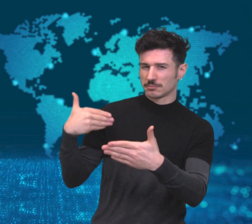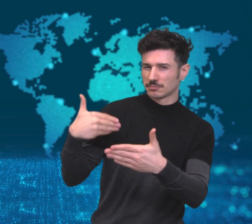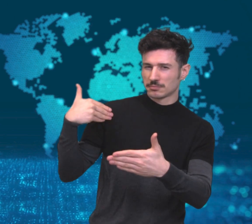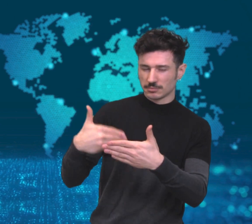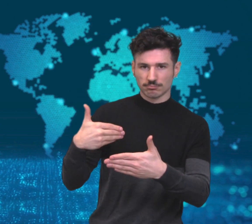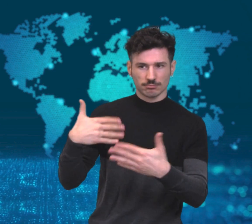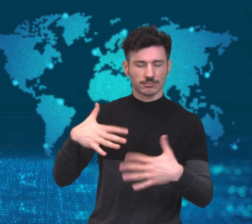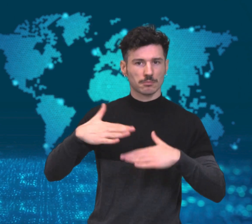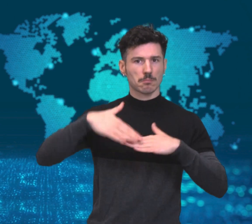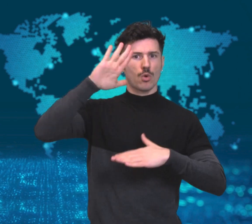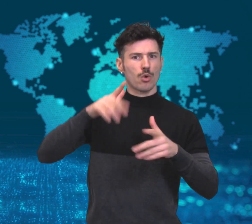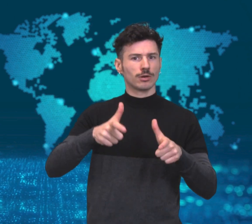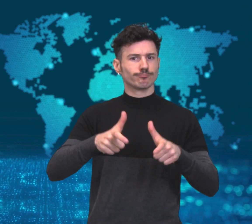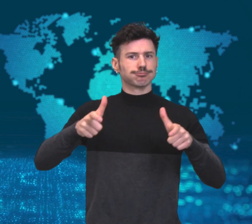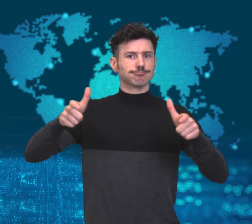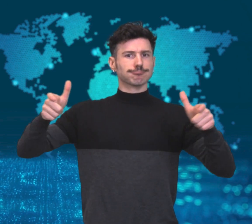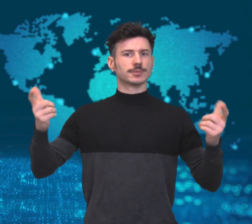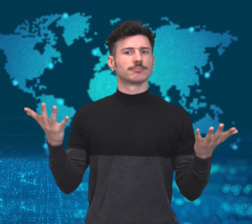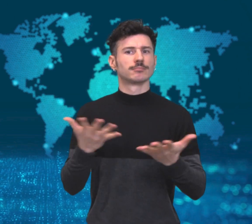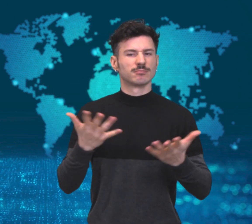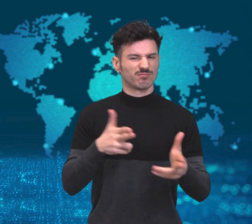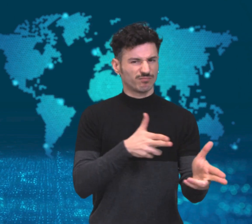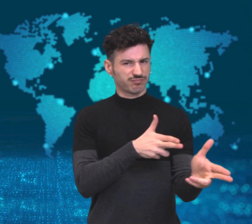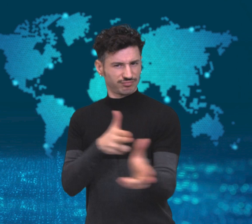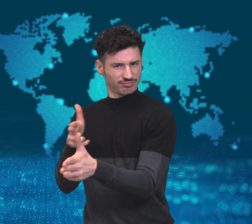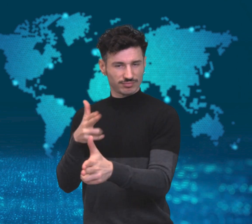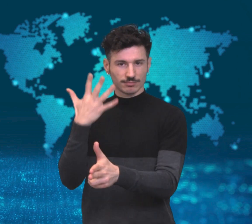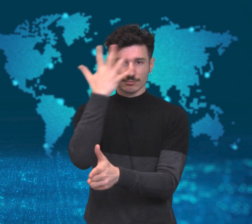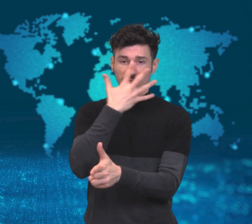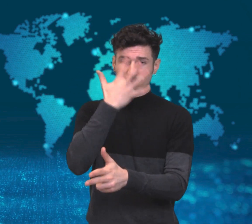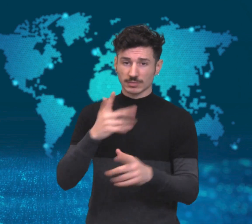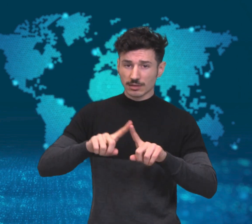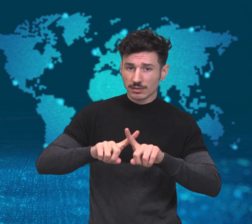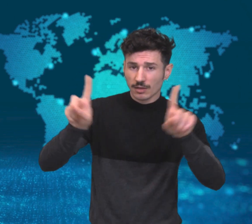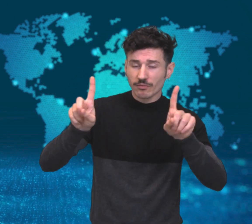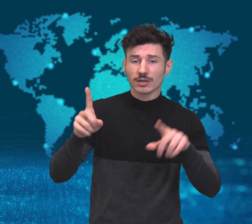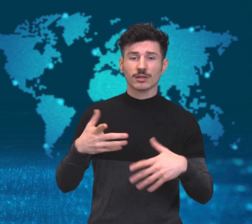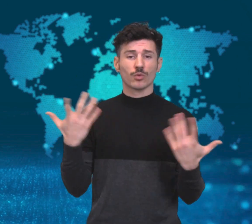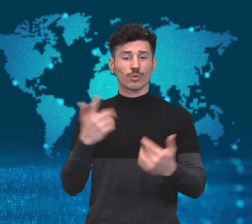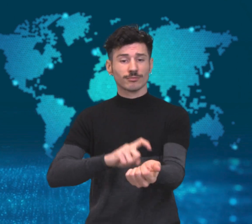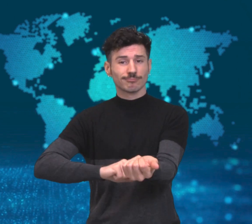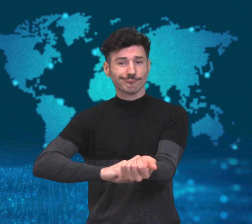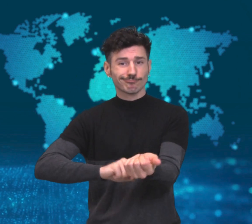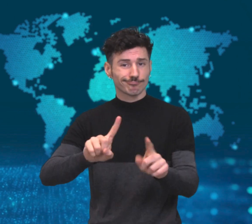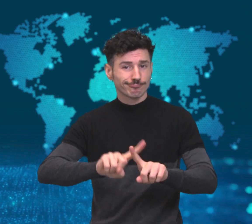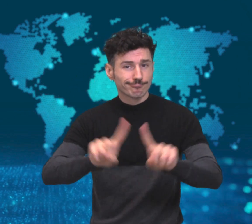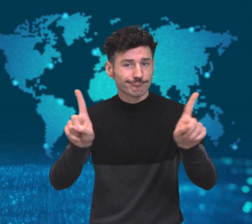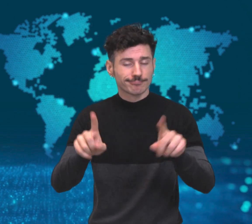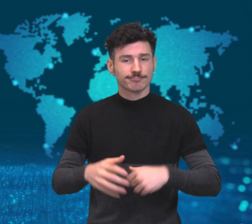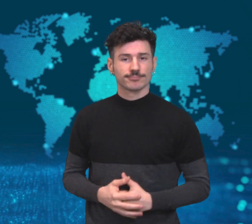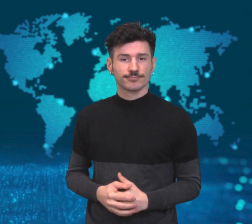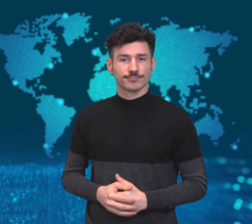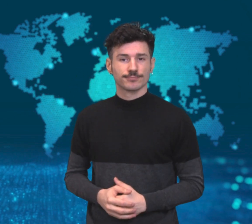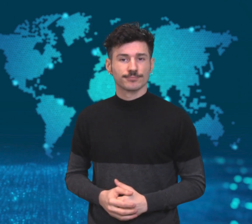There has been an increase in racist attacks in Germany in recent years.